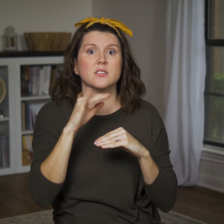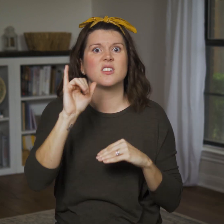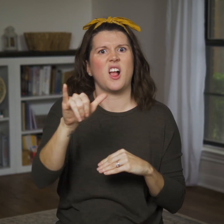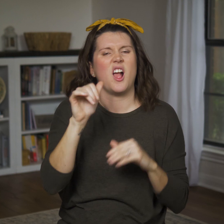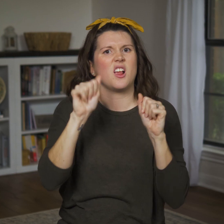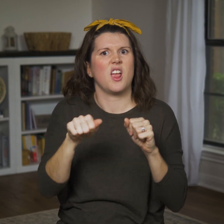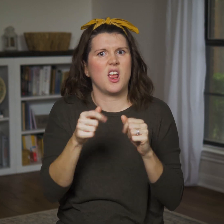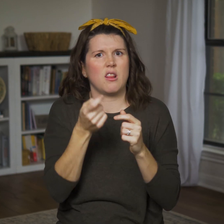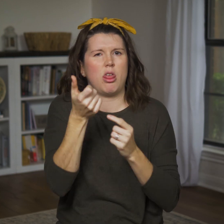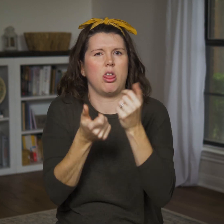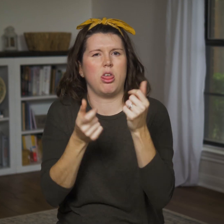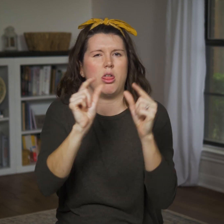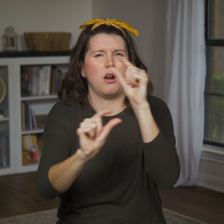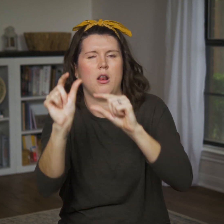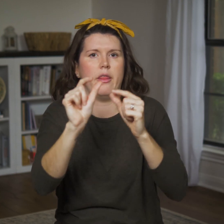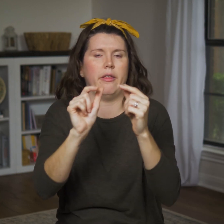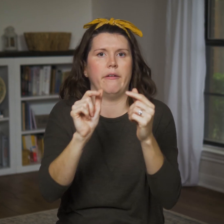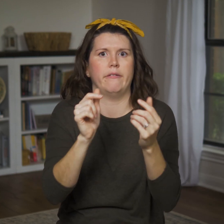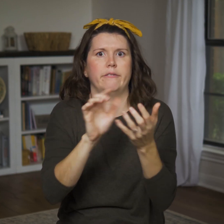as a means of enticing them little by little,